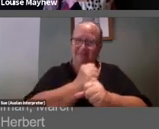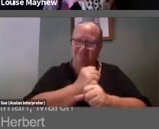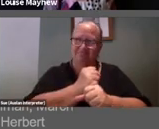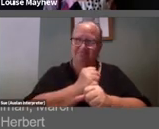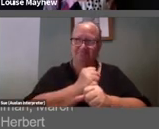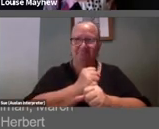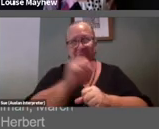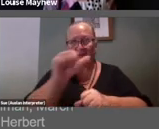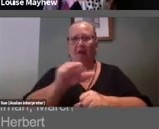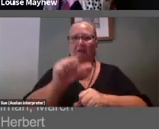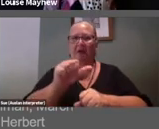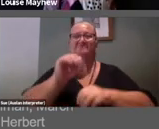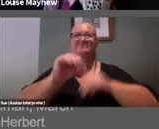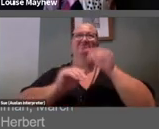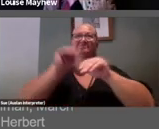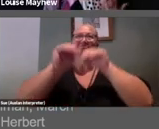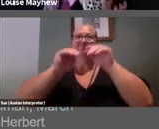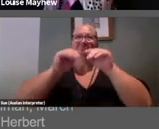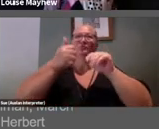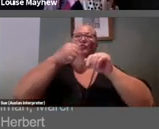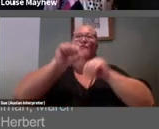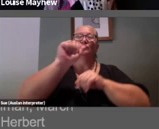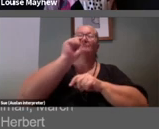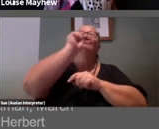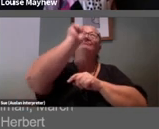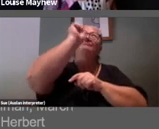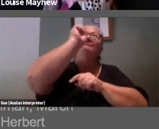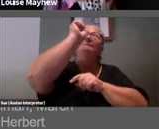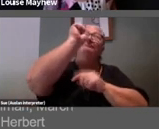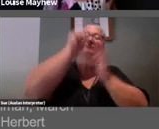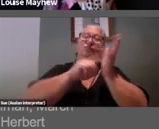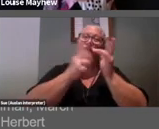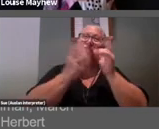and use the magnifying glass to find the word. for it in there.